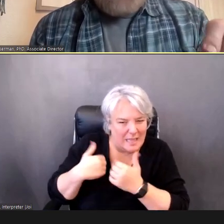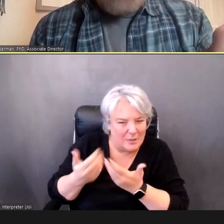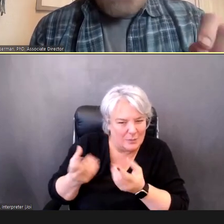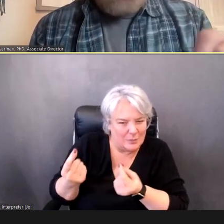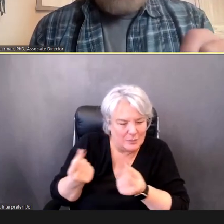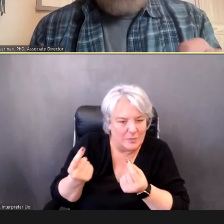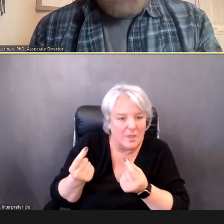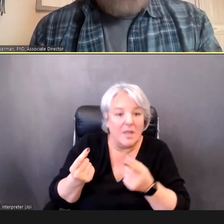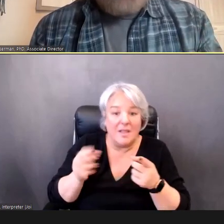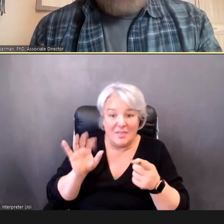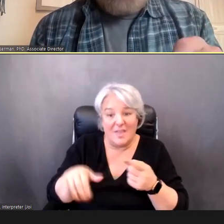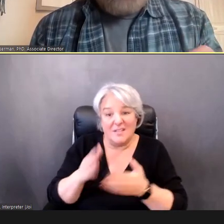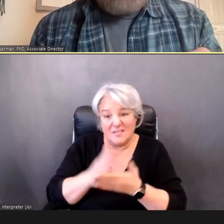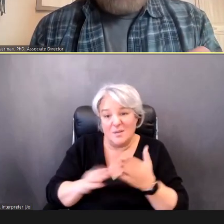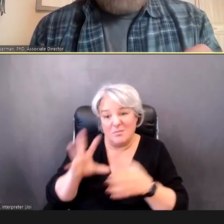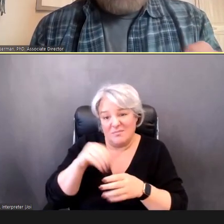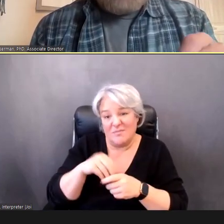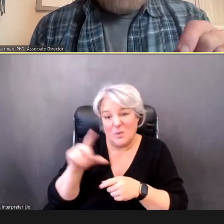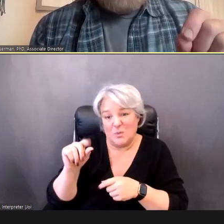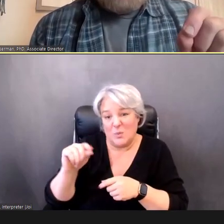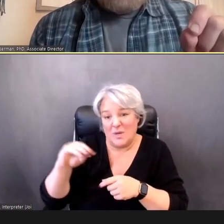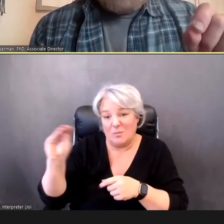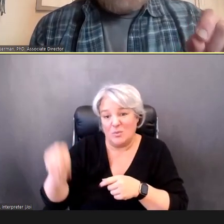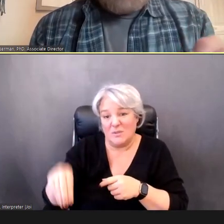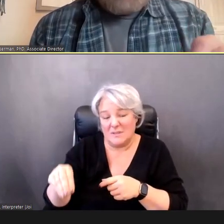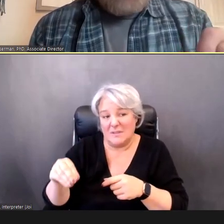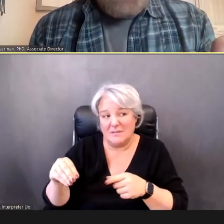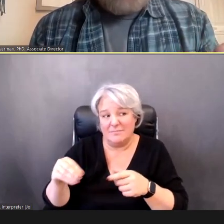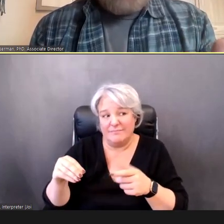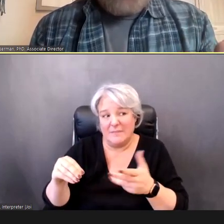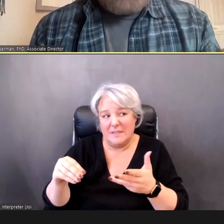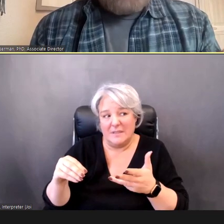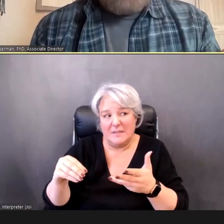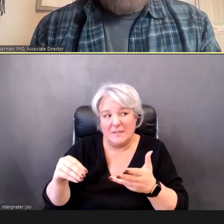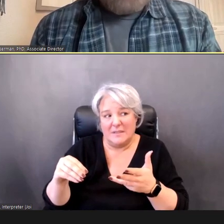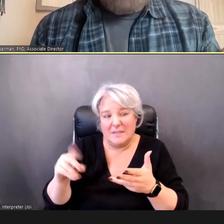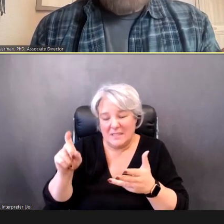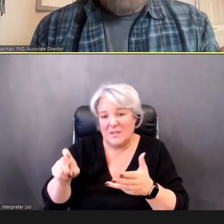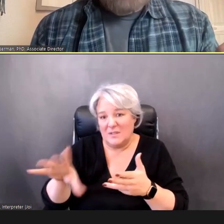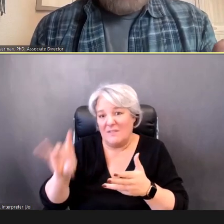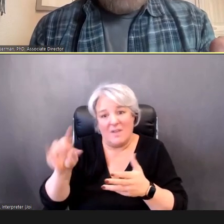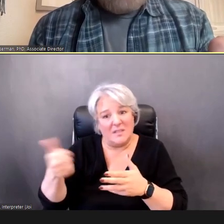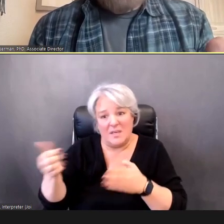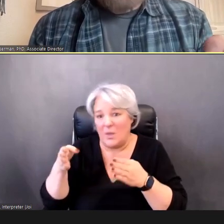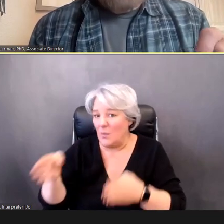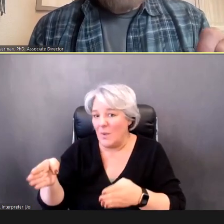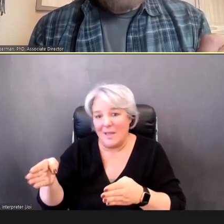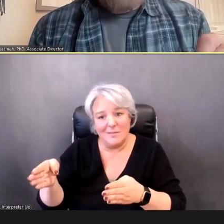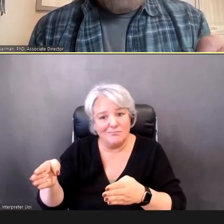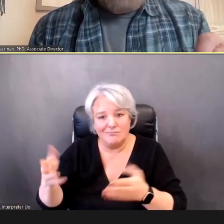have to find another way. You don't want to just hope that they got it.